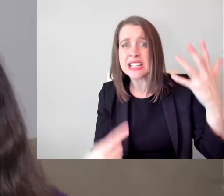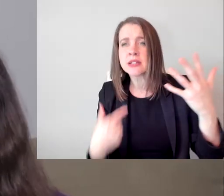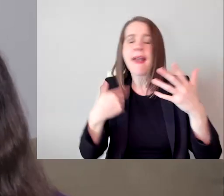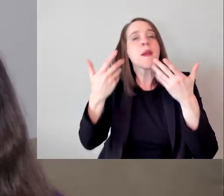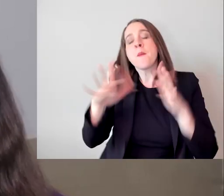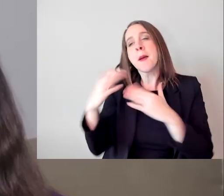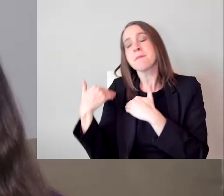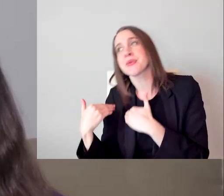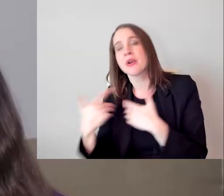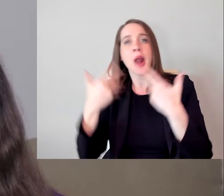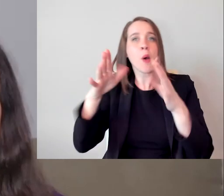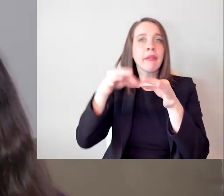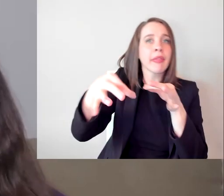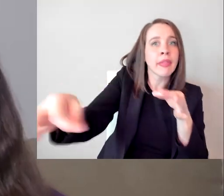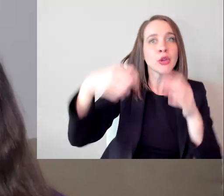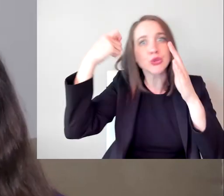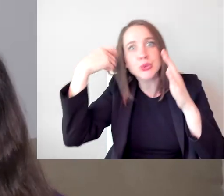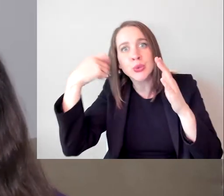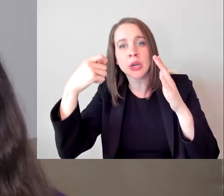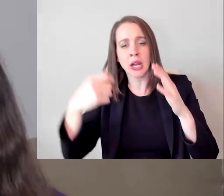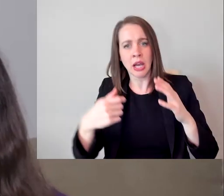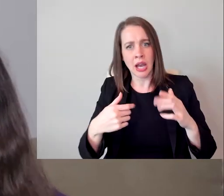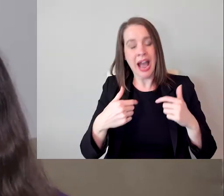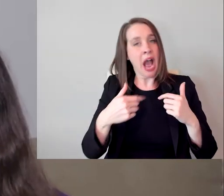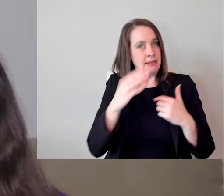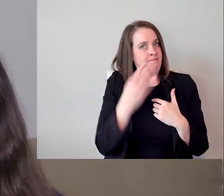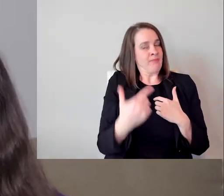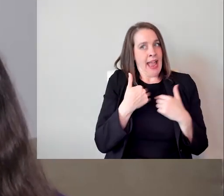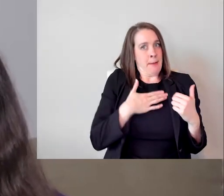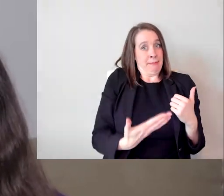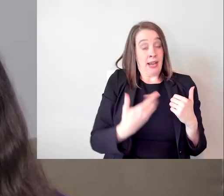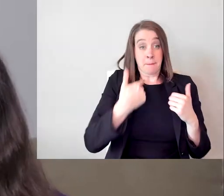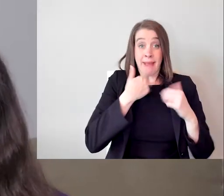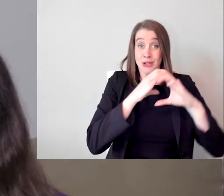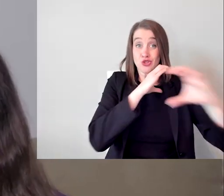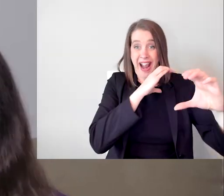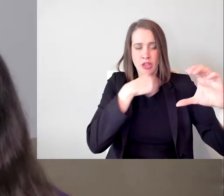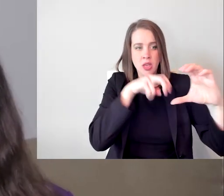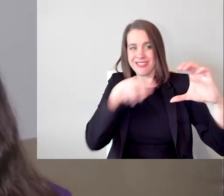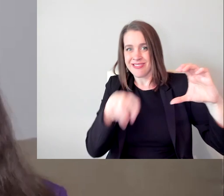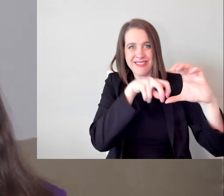And I was having trouble getting in and out of my trailer. So I was basically jumping into a PA's arms.